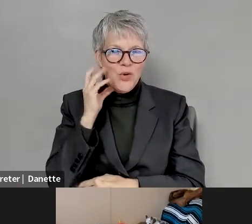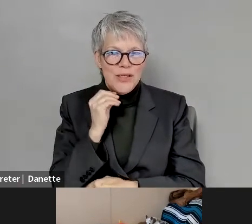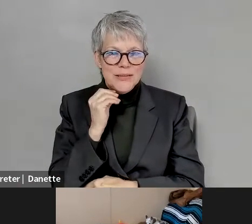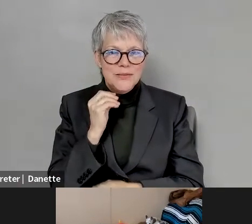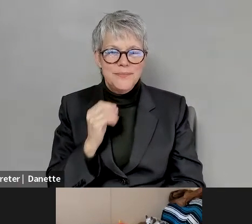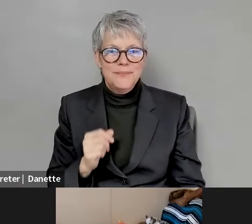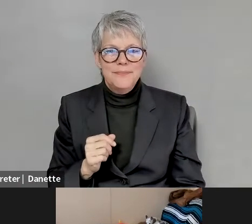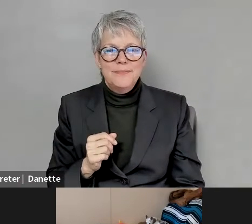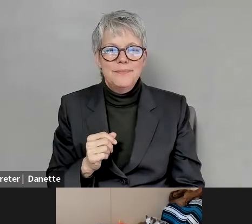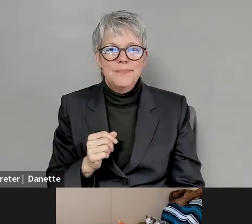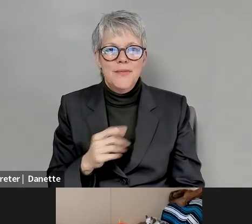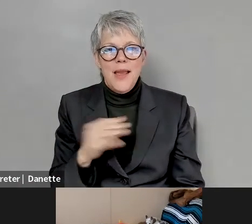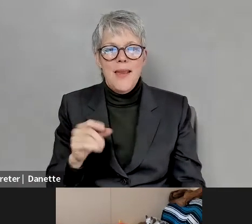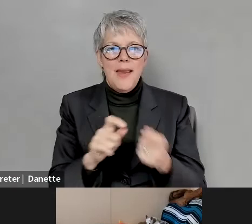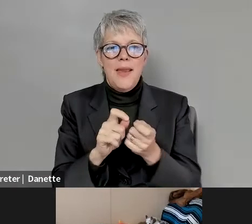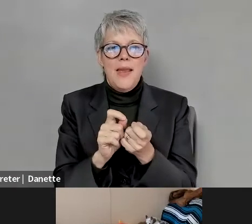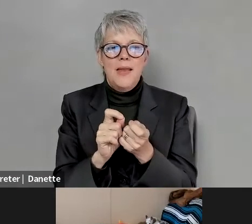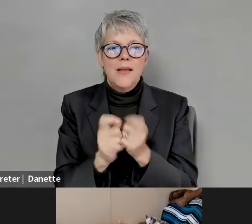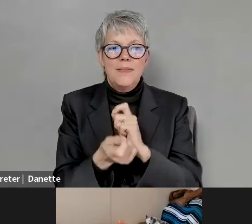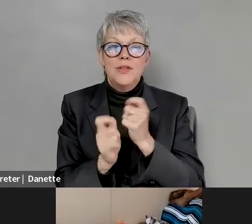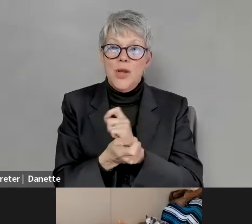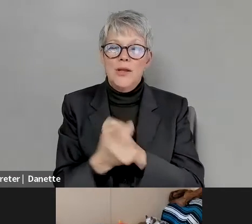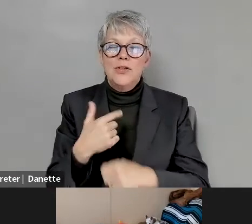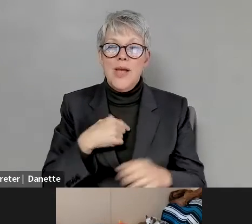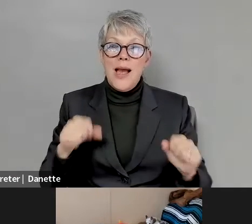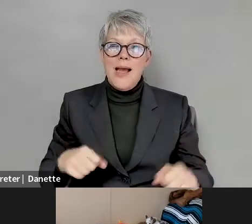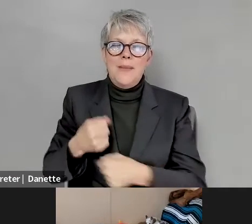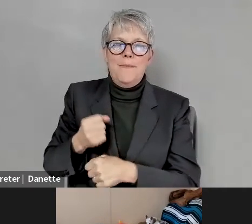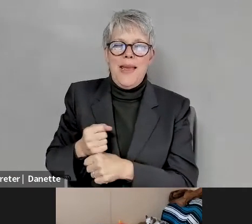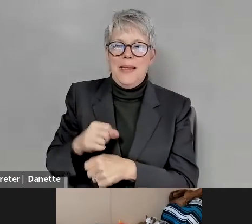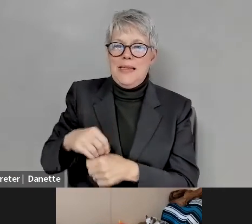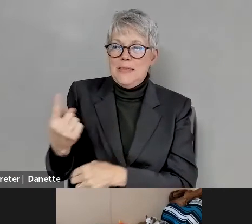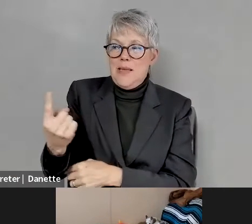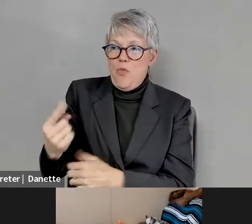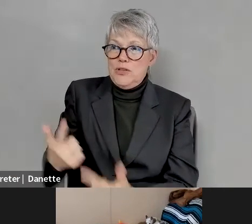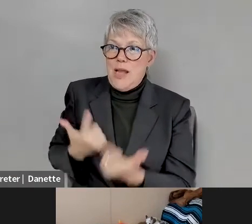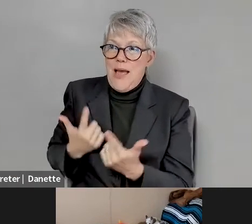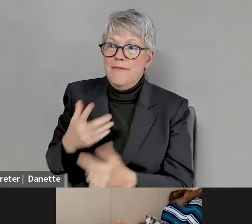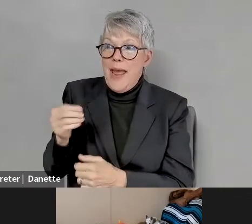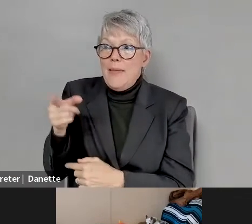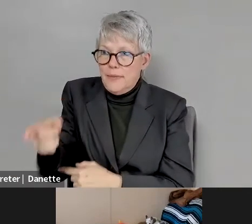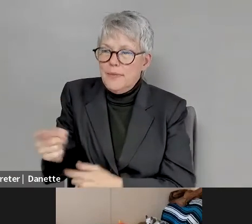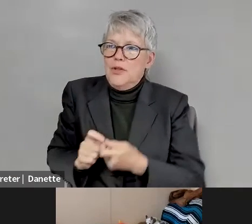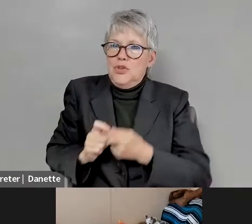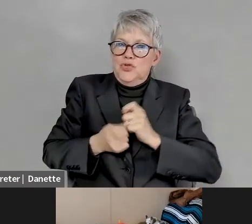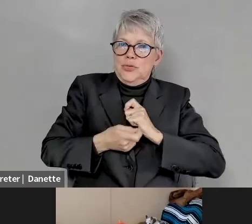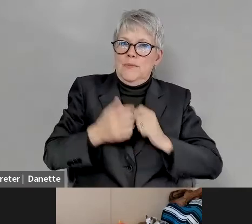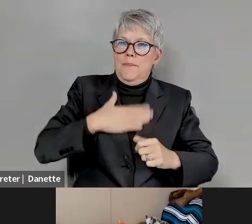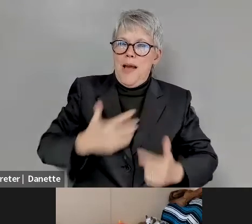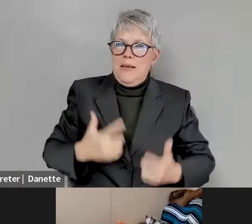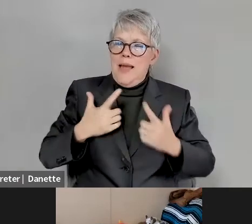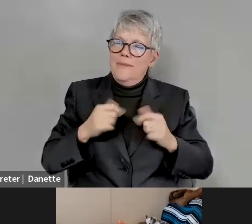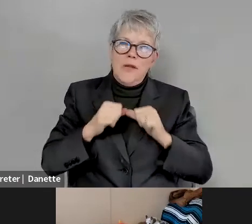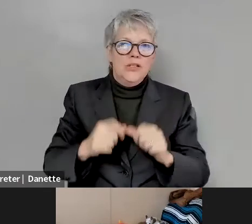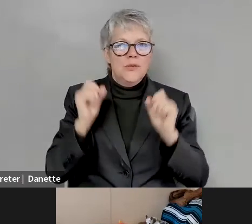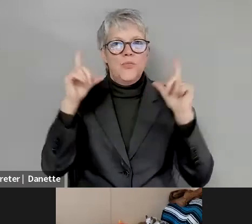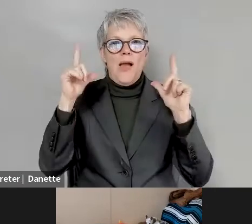Michael Smith: well, the changes that I can make in someone's life, and they can make in mind as well constantly surprise me every day, even after all these years.